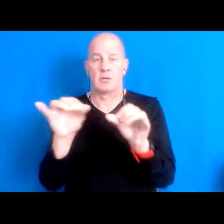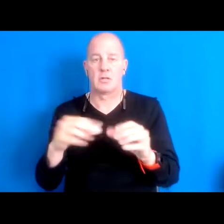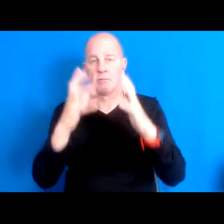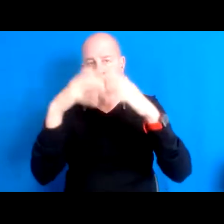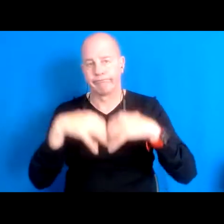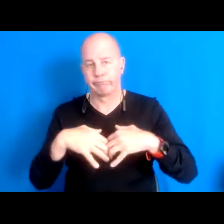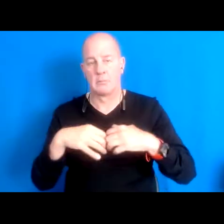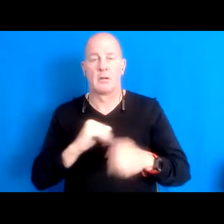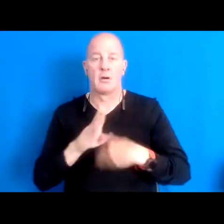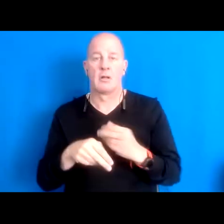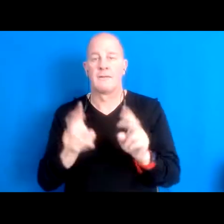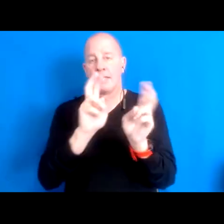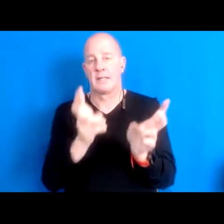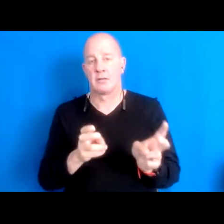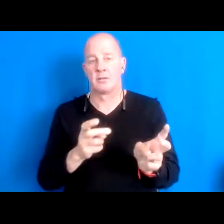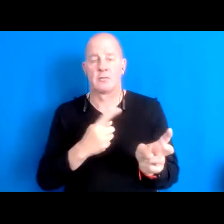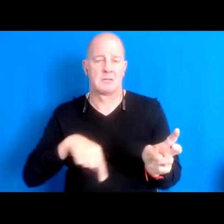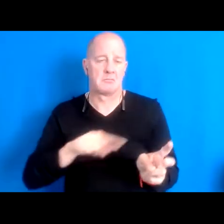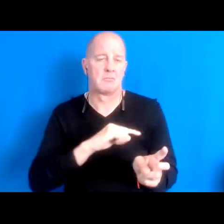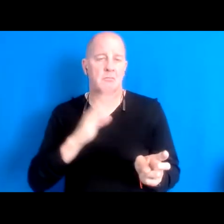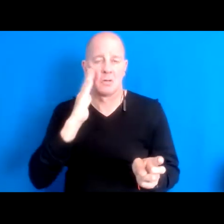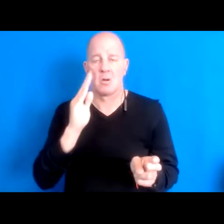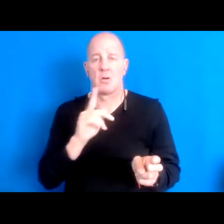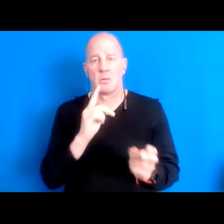here know and care about, I wanted to take those challenges on, and I would look around